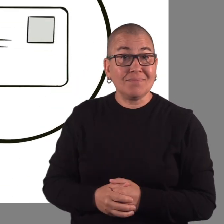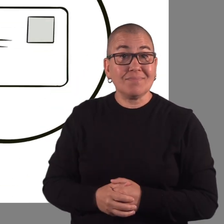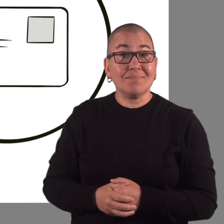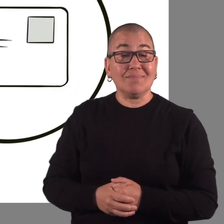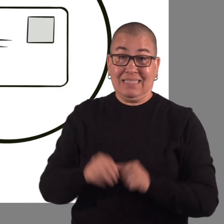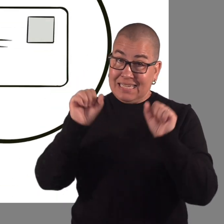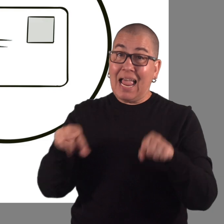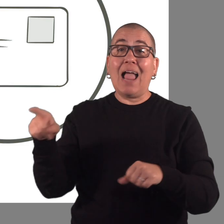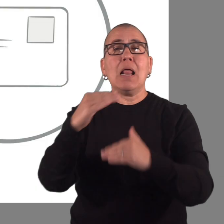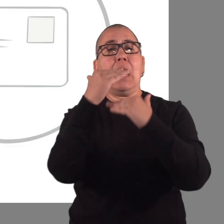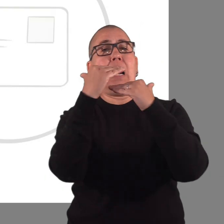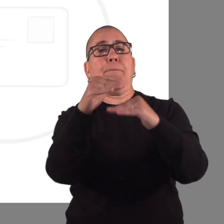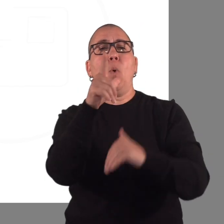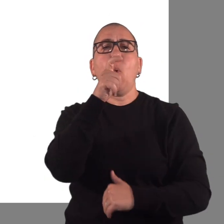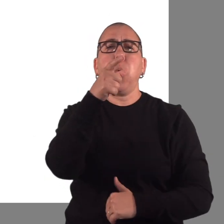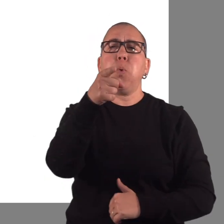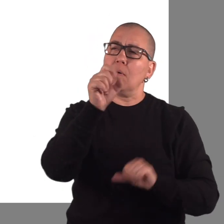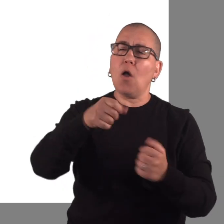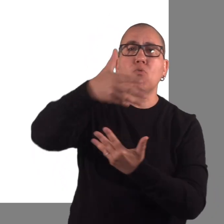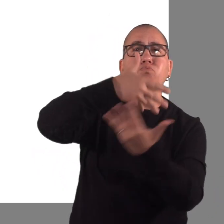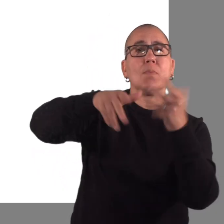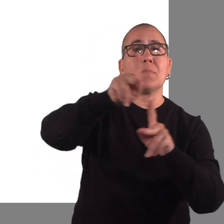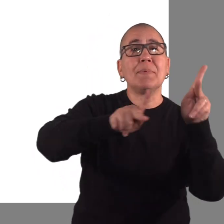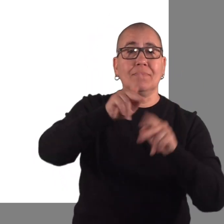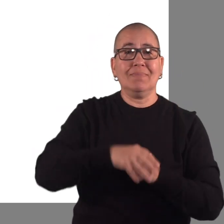They can also restrict interactions with other people,